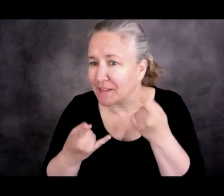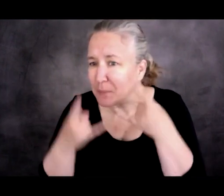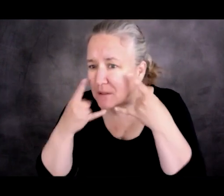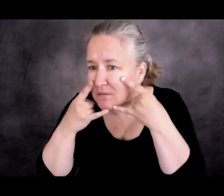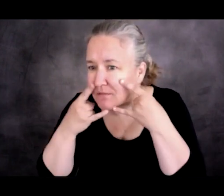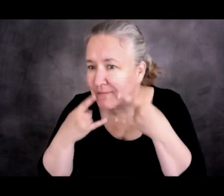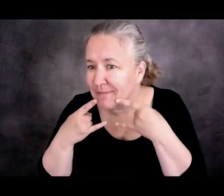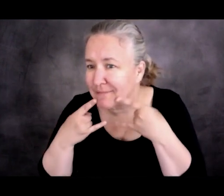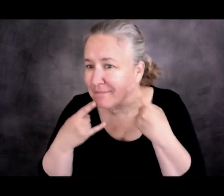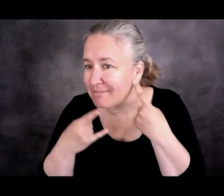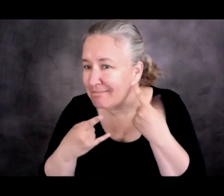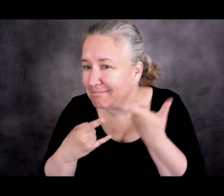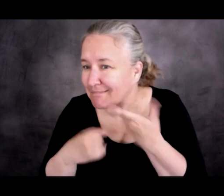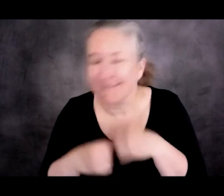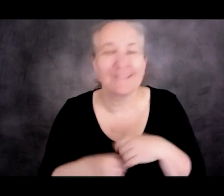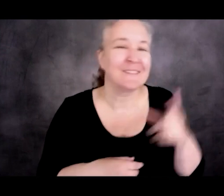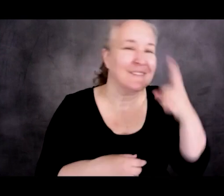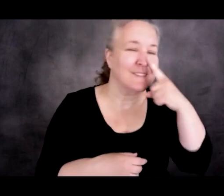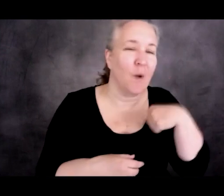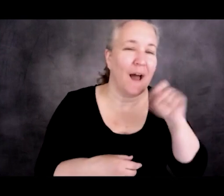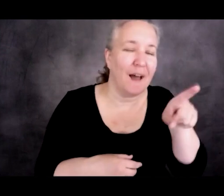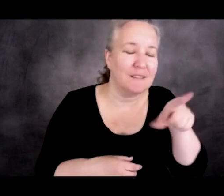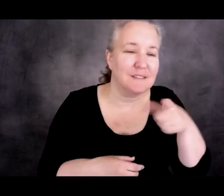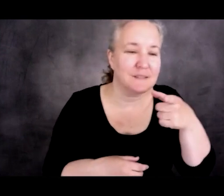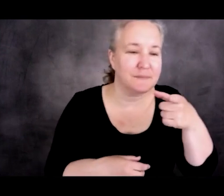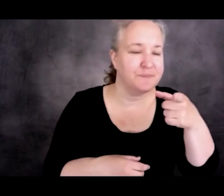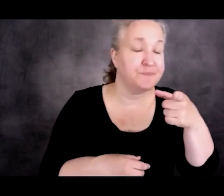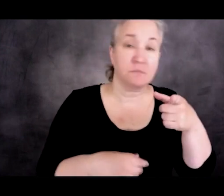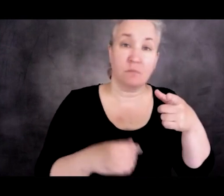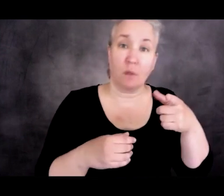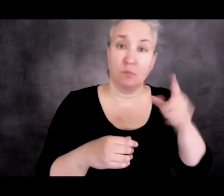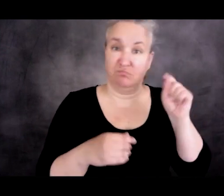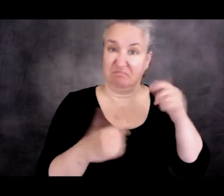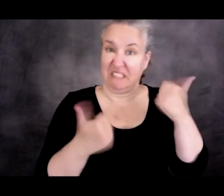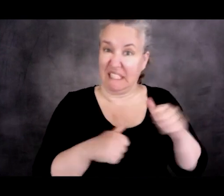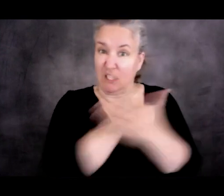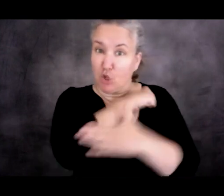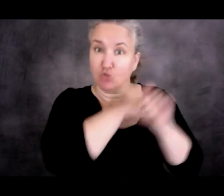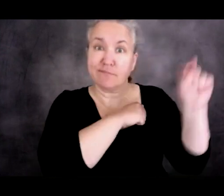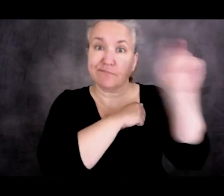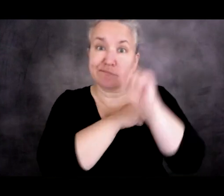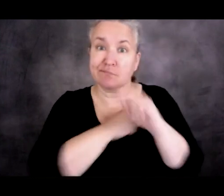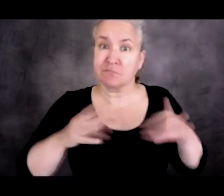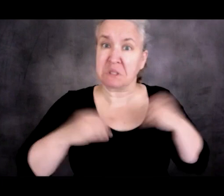I'm sorry. I wanted to ask about if there's countries that have accepted relatively large numbers of asylum seekers